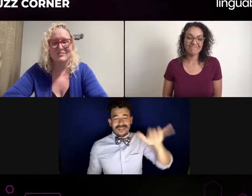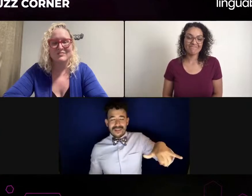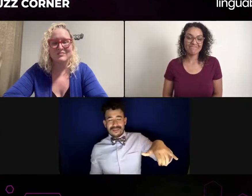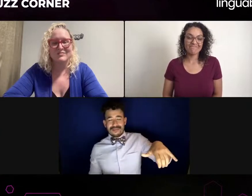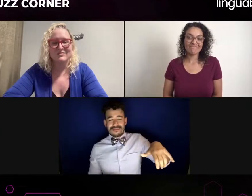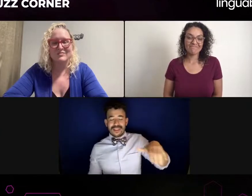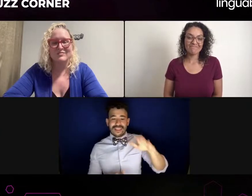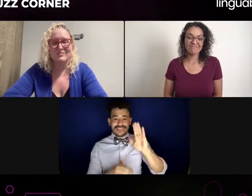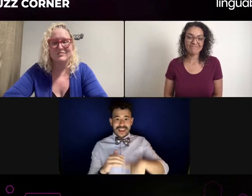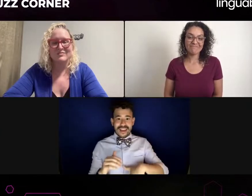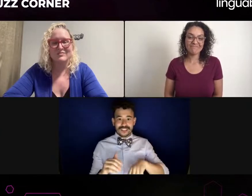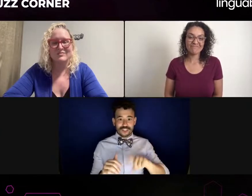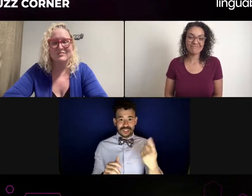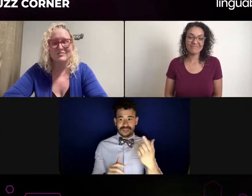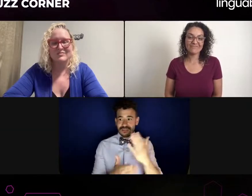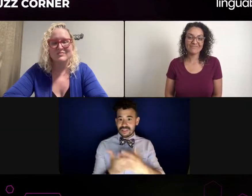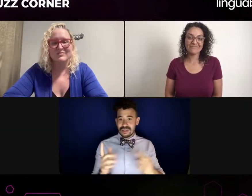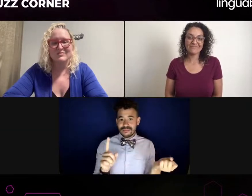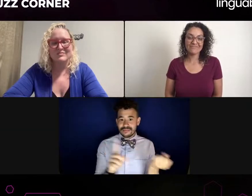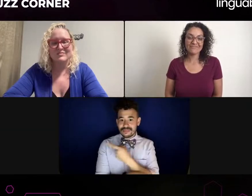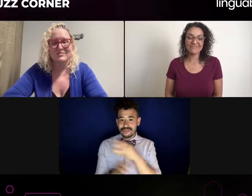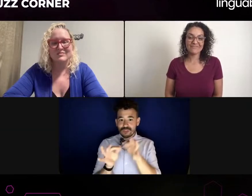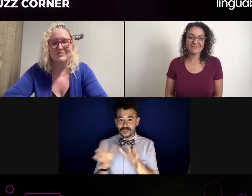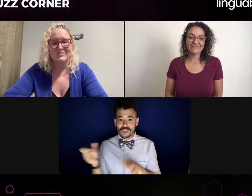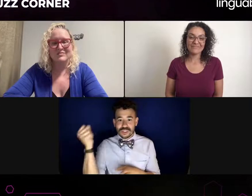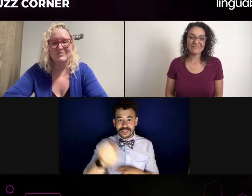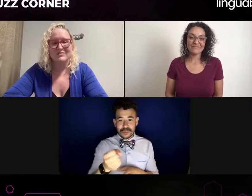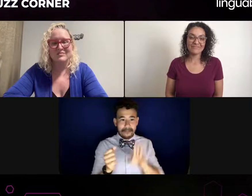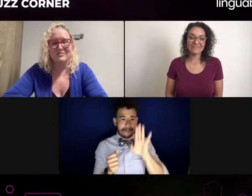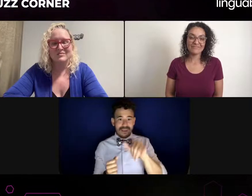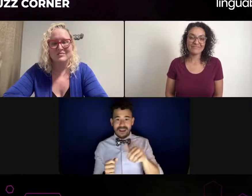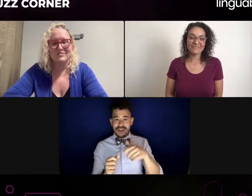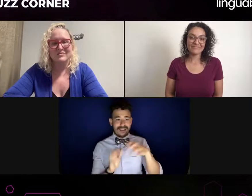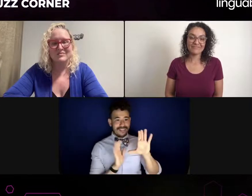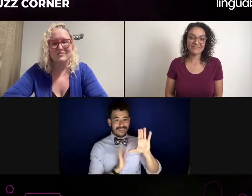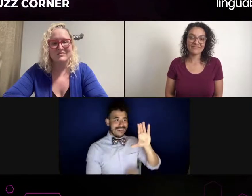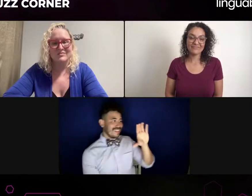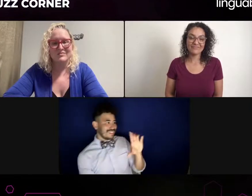I do trust them because they know their role.